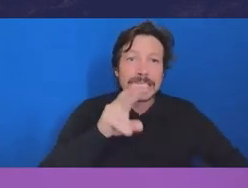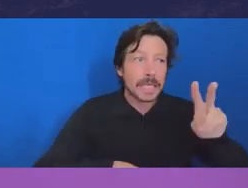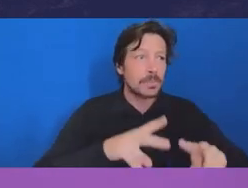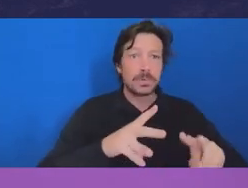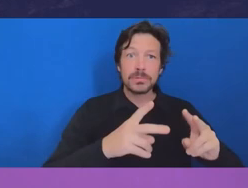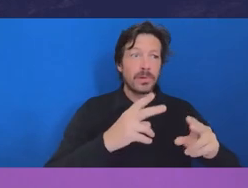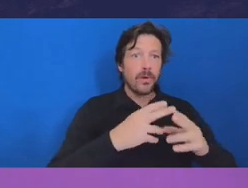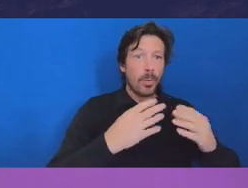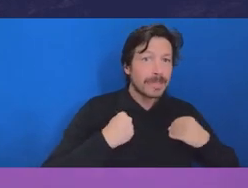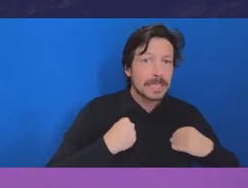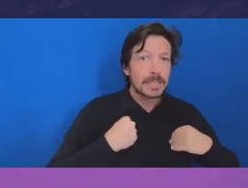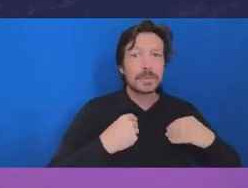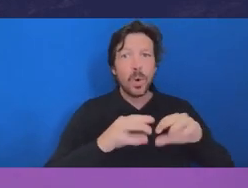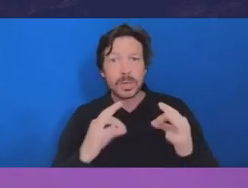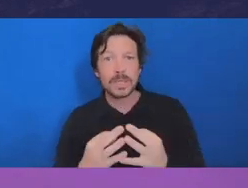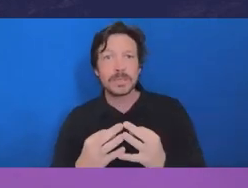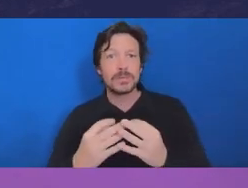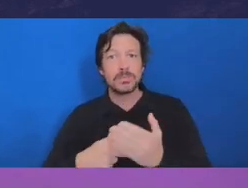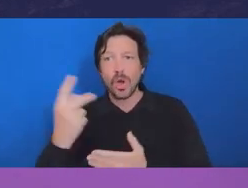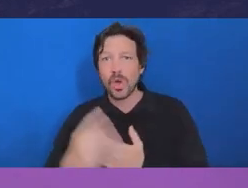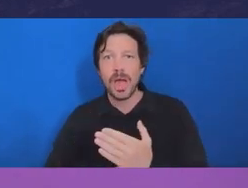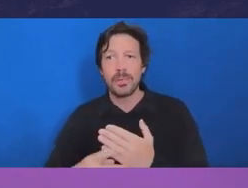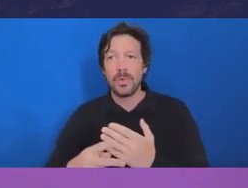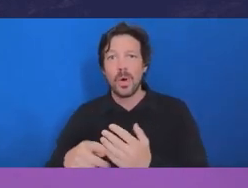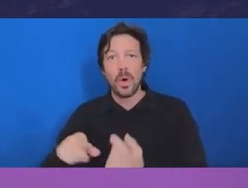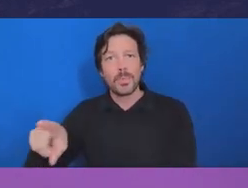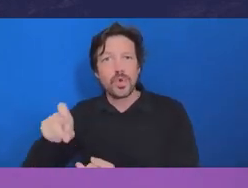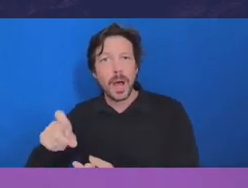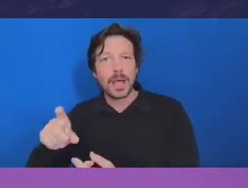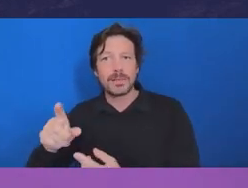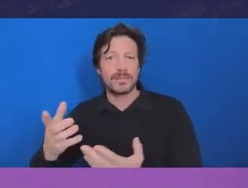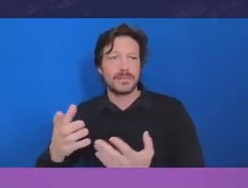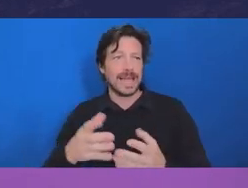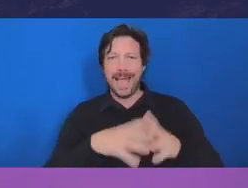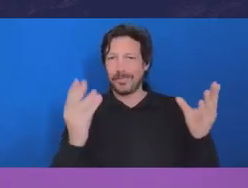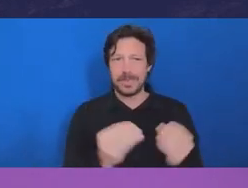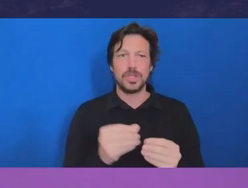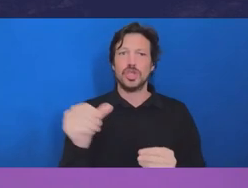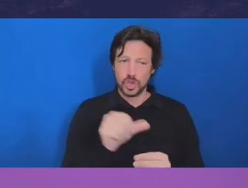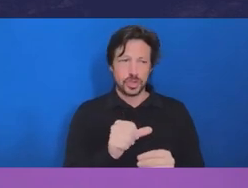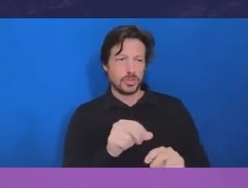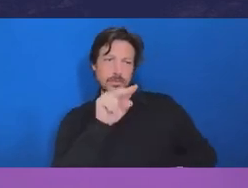right down to sometimes the individual procurement and transactional level. So I'm optimistic that that that should osmosis and through